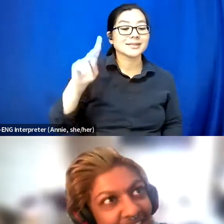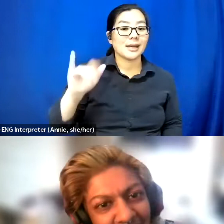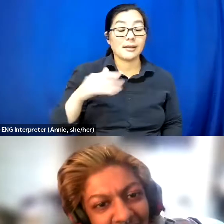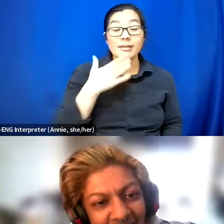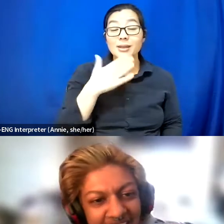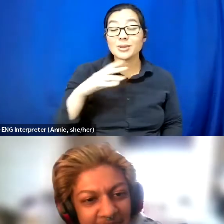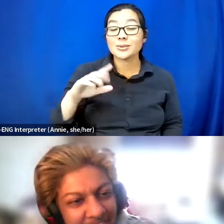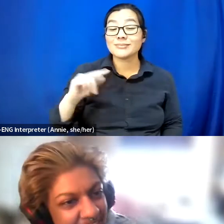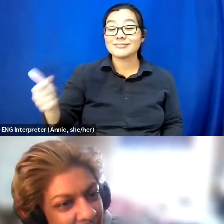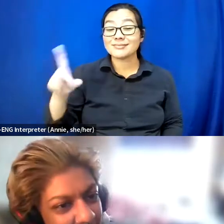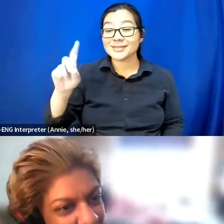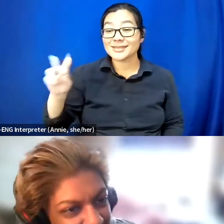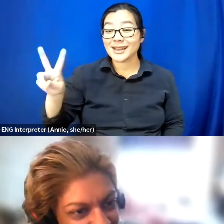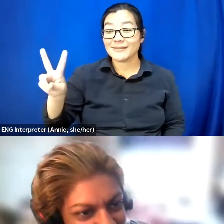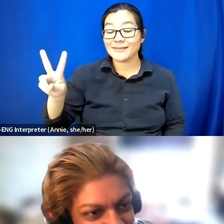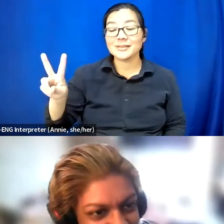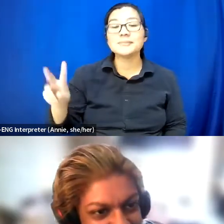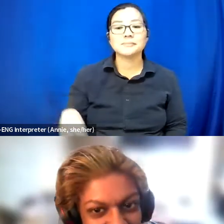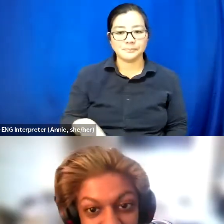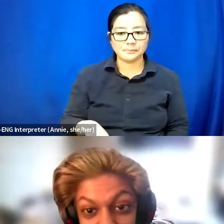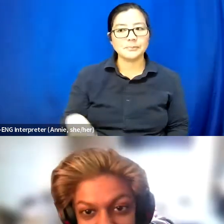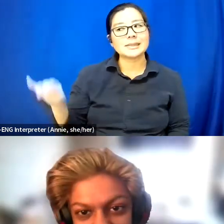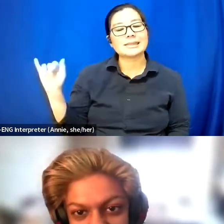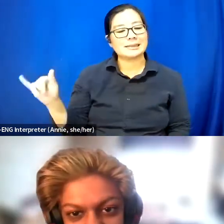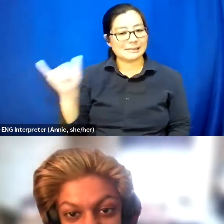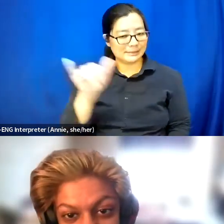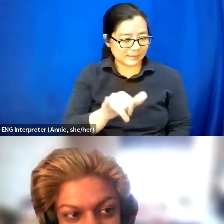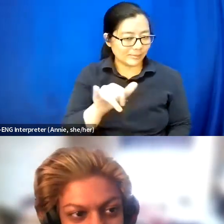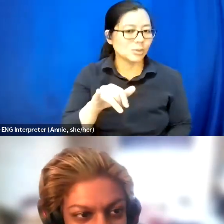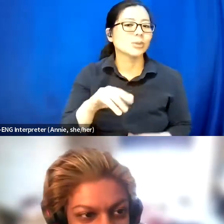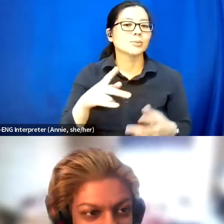Yeah. I am in a similar position in that I am not a nightclub person.